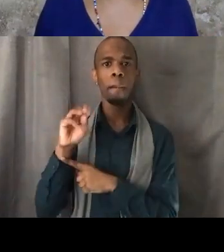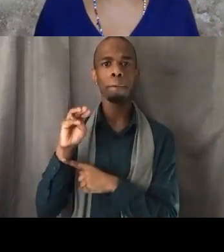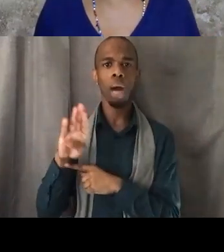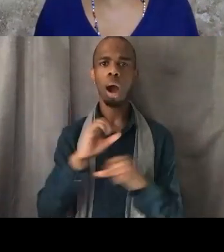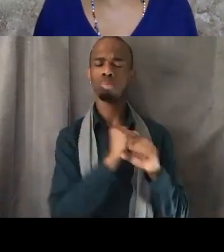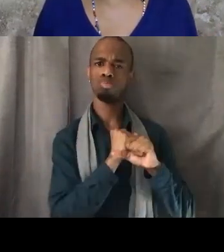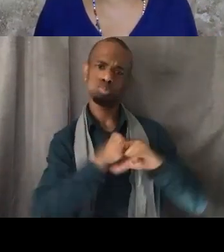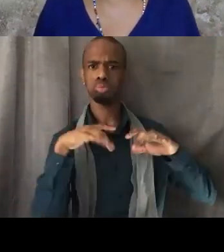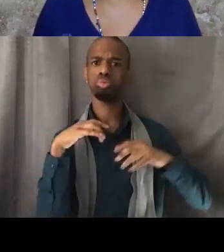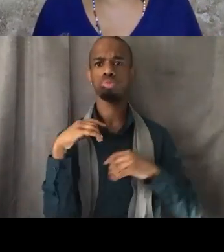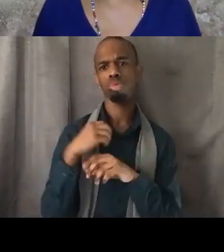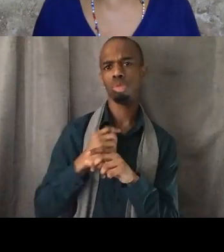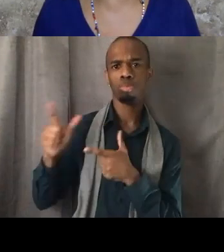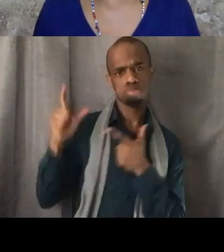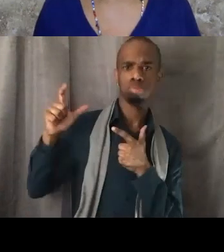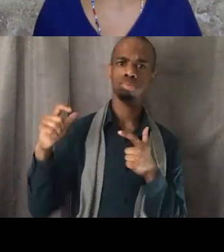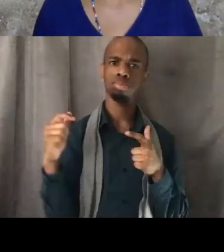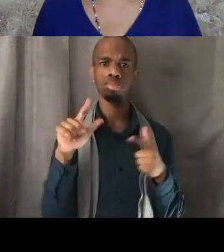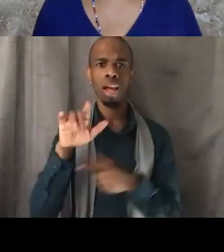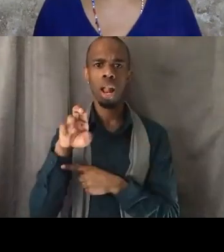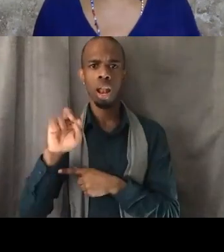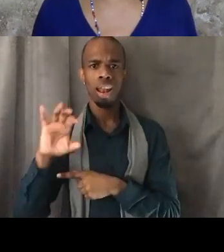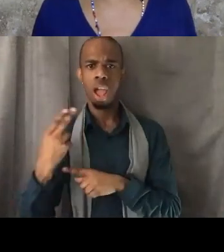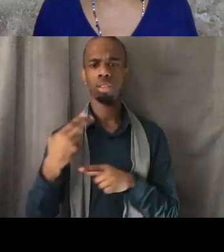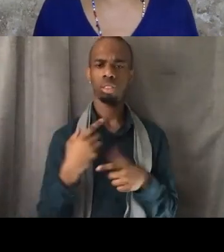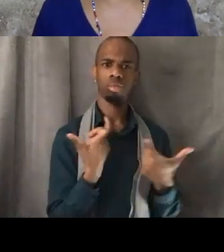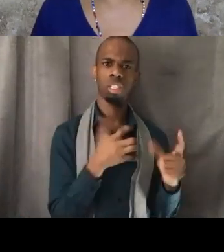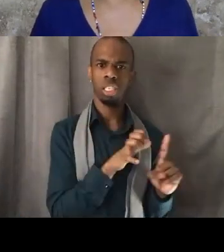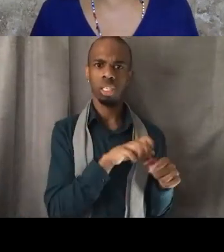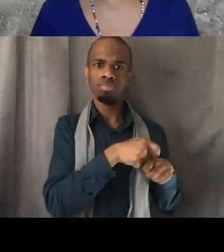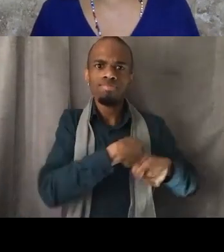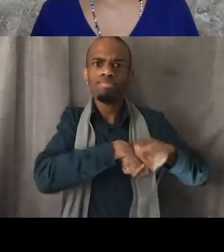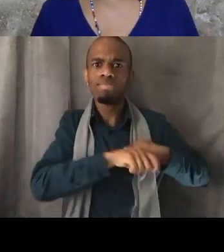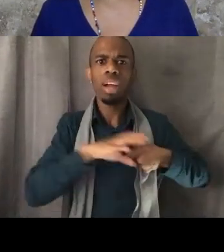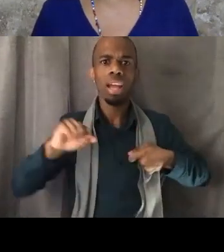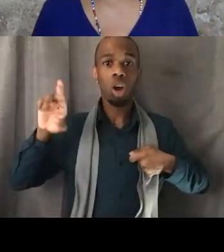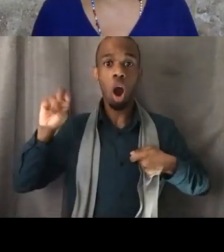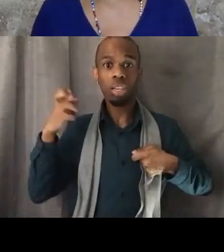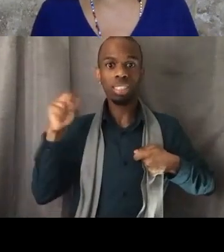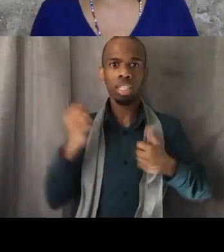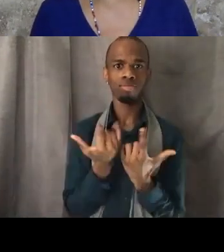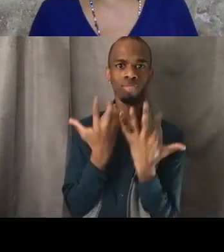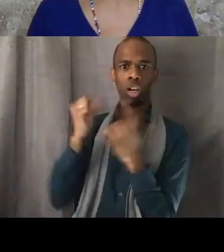and lynching and arson that stole more than 300 Black lives in Tulsa, right?